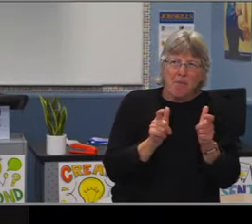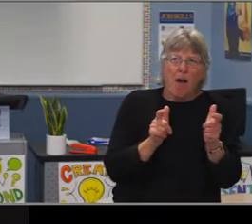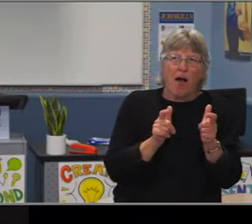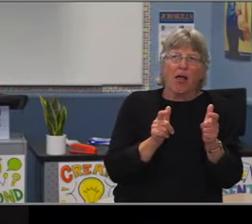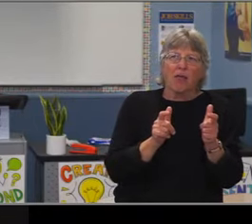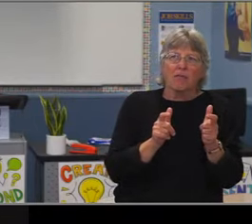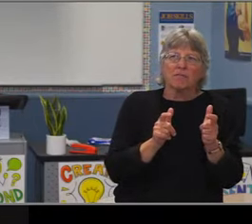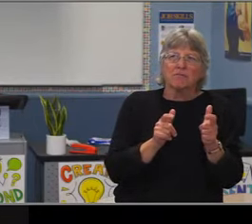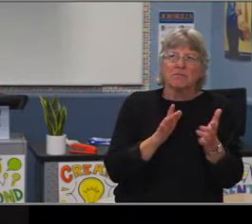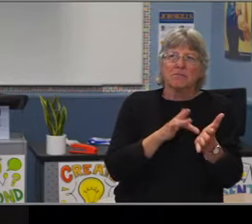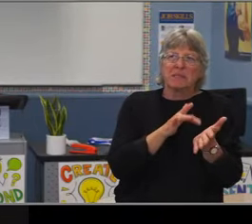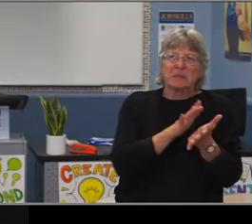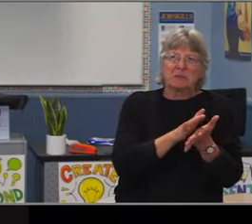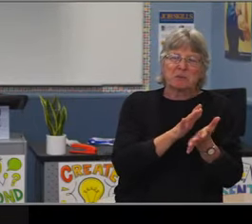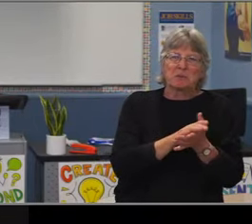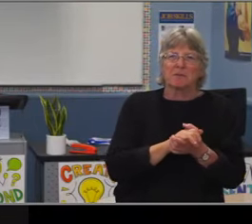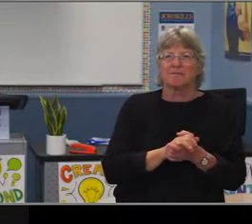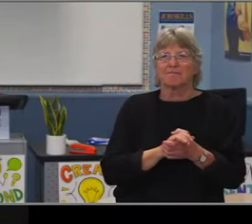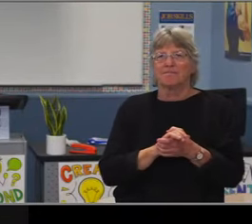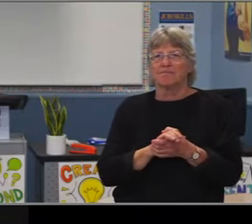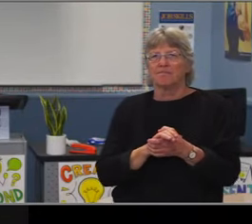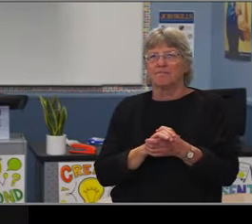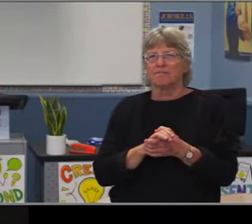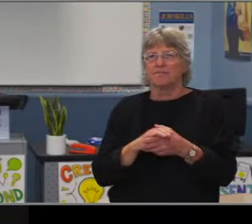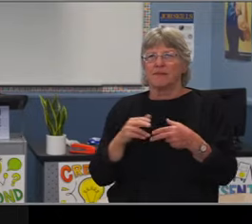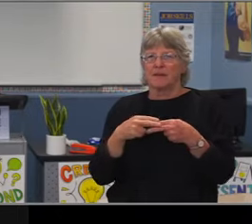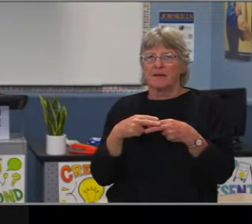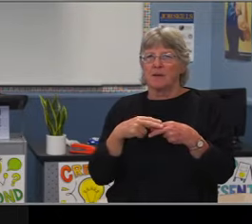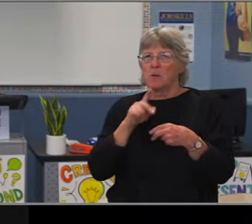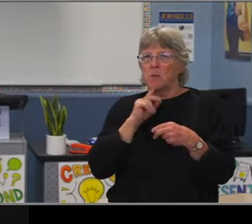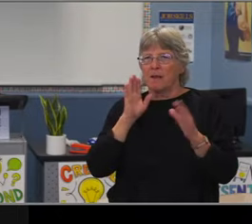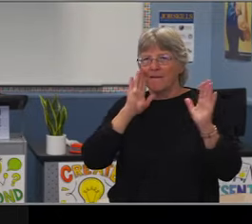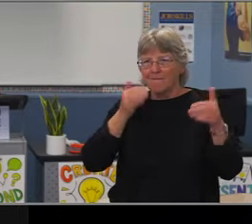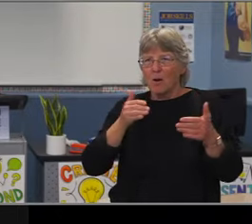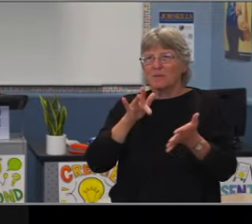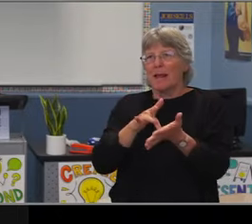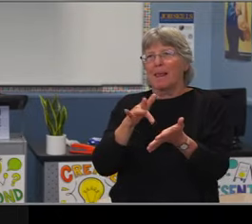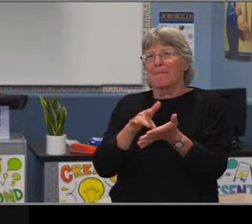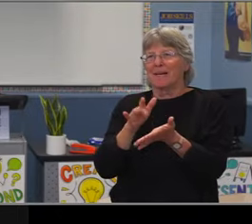and then Powell with roughly 75% meaning that their sixth grade can accommodate